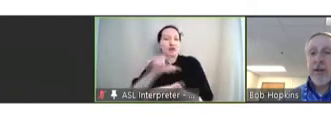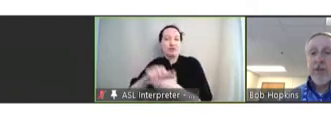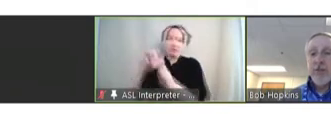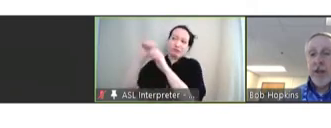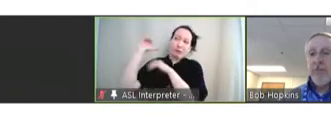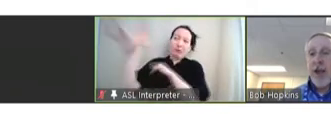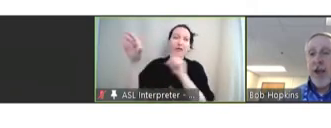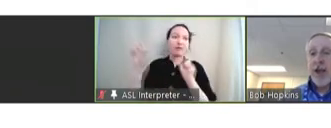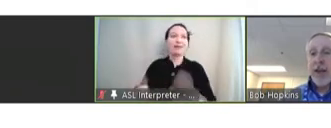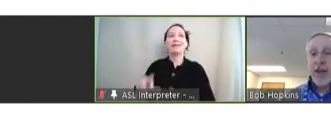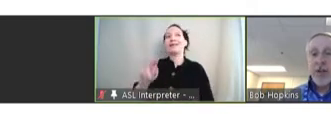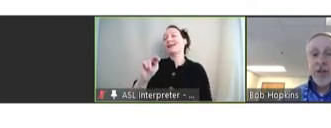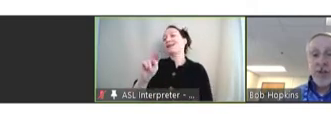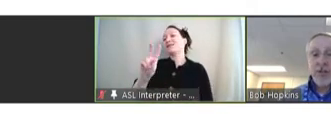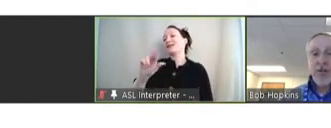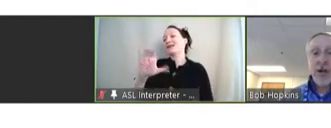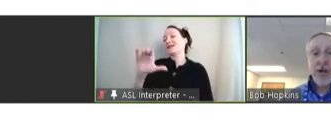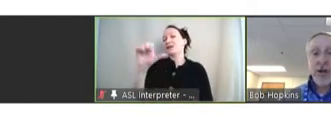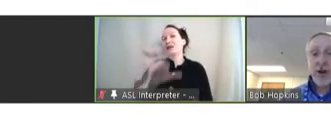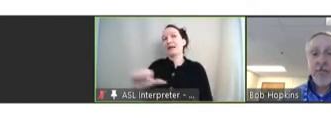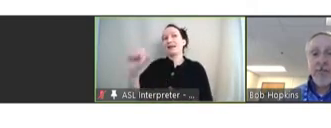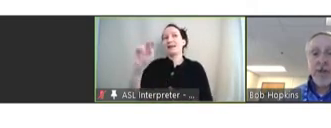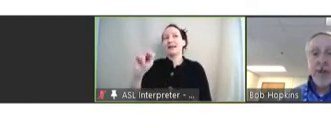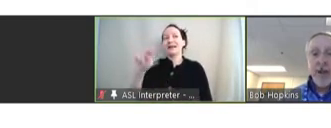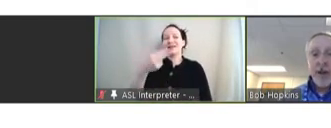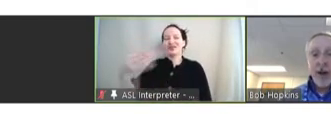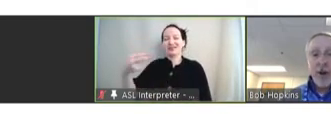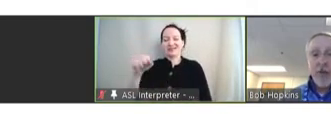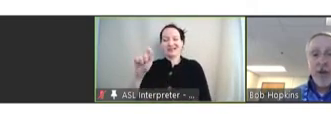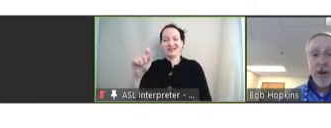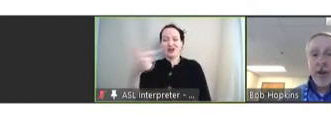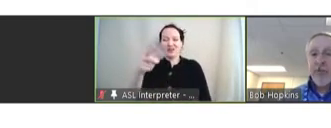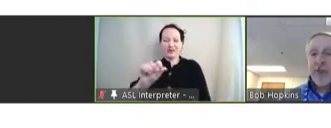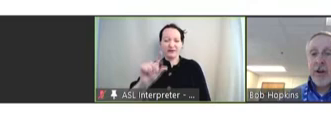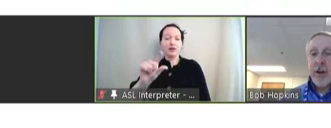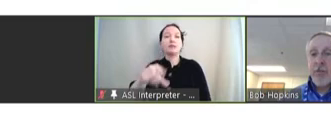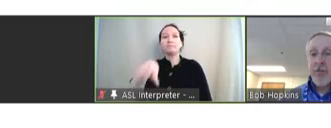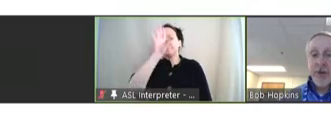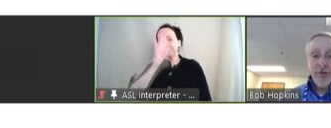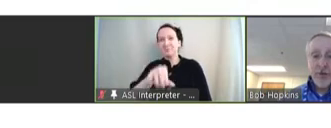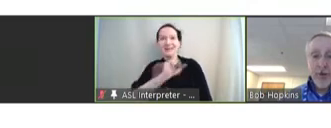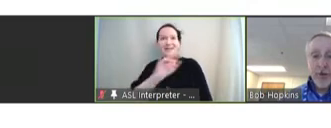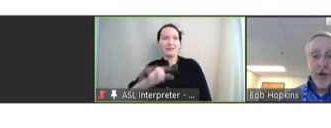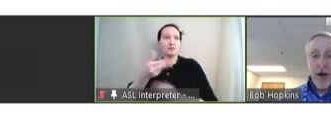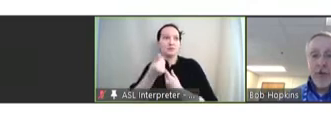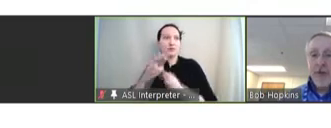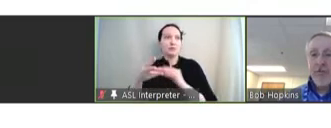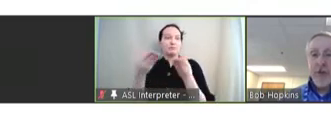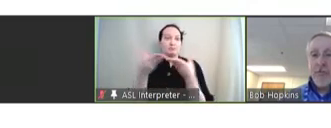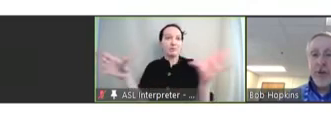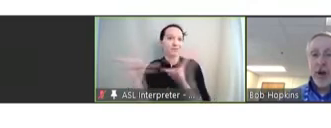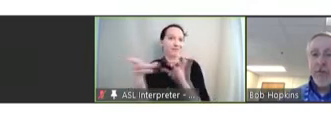to nvac@hhs.gov. And I'll note that Ann has sent a number of additional public comments beyond those